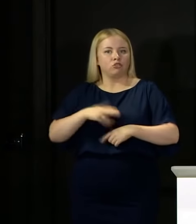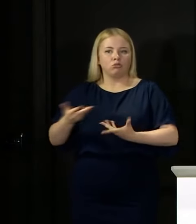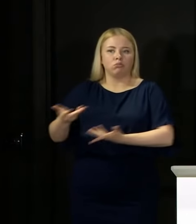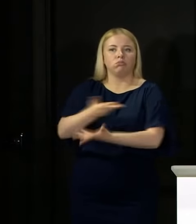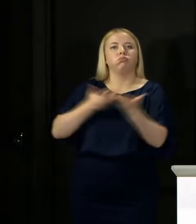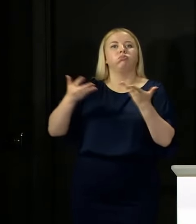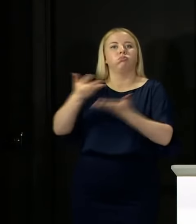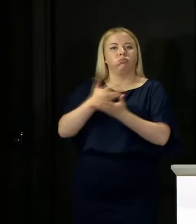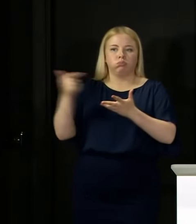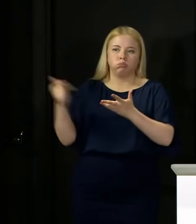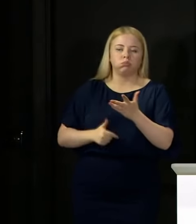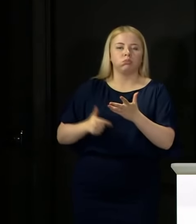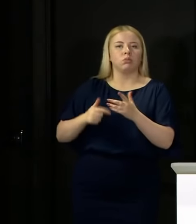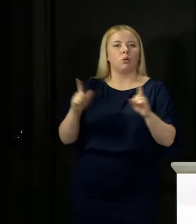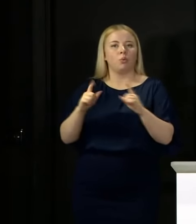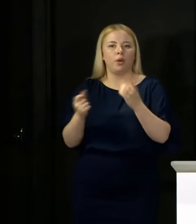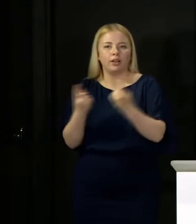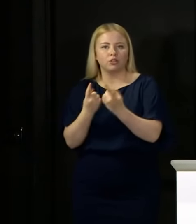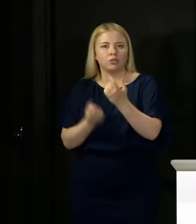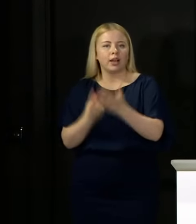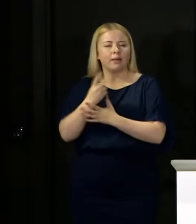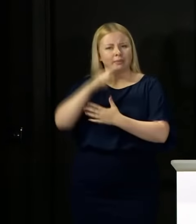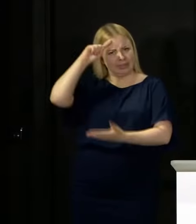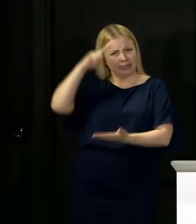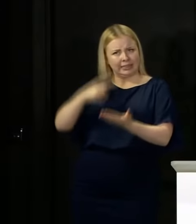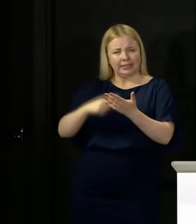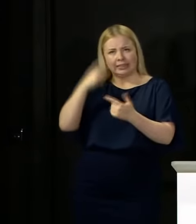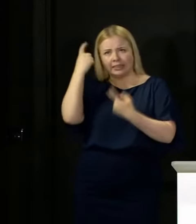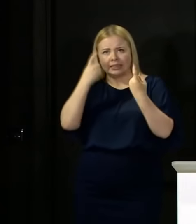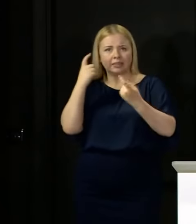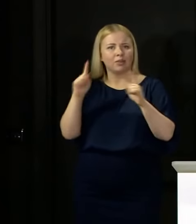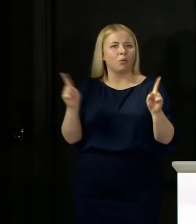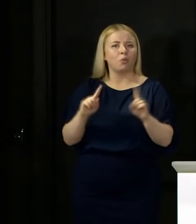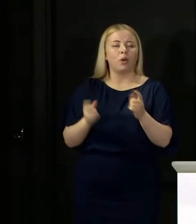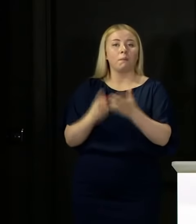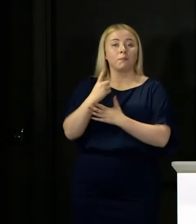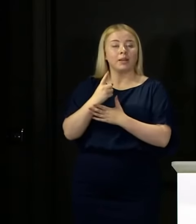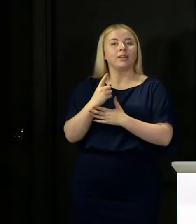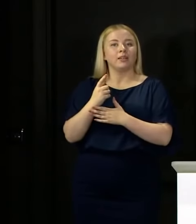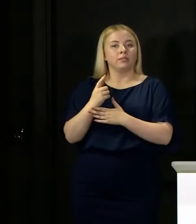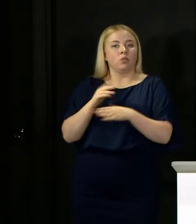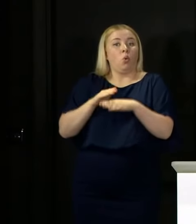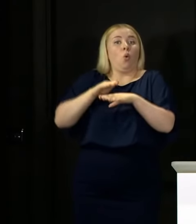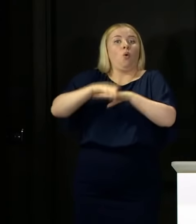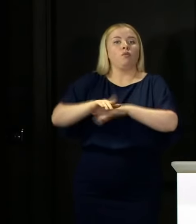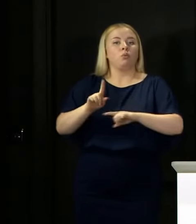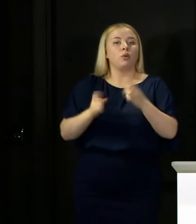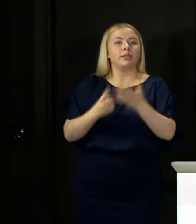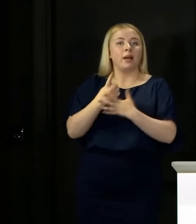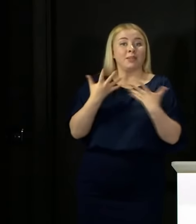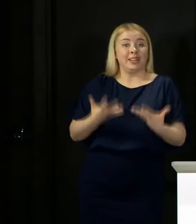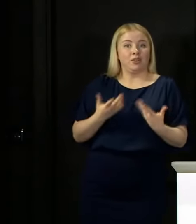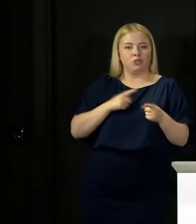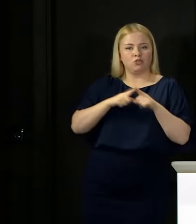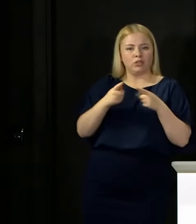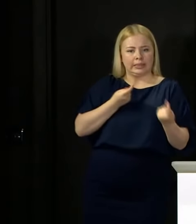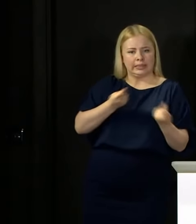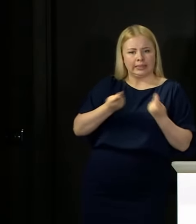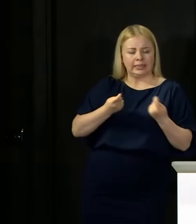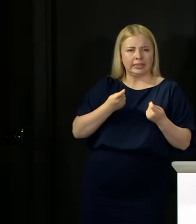of the issues there, and considering whether there are decisions we have to take over and above what's been done now to try to contain that situation.